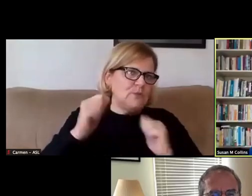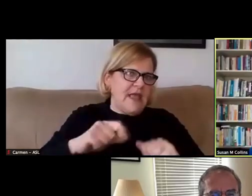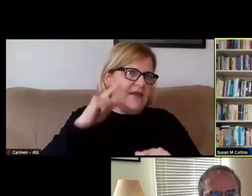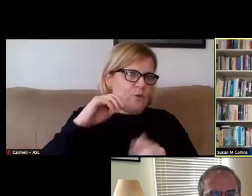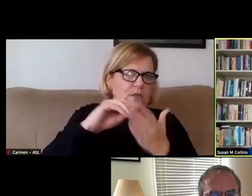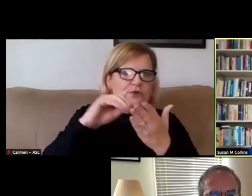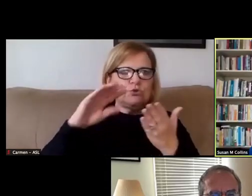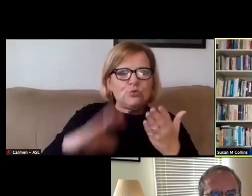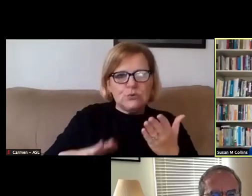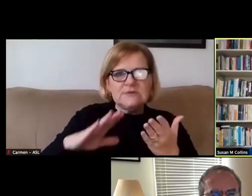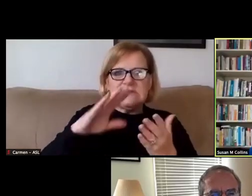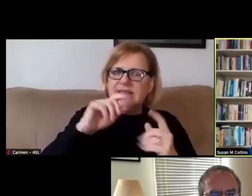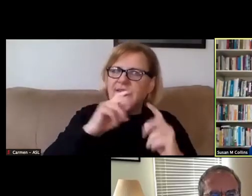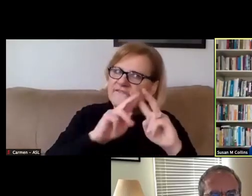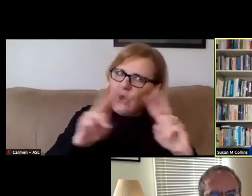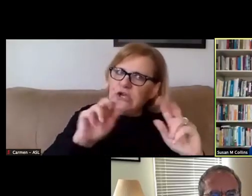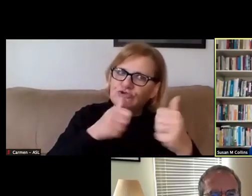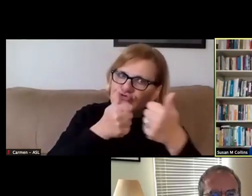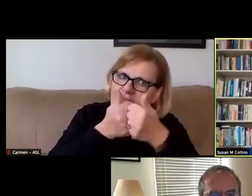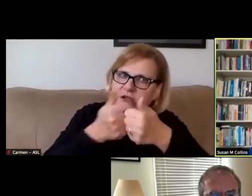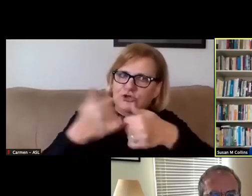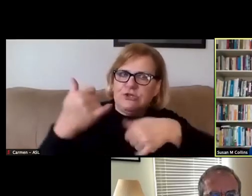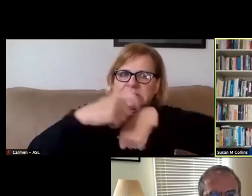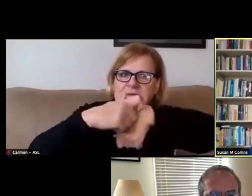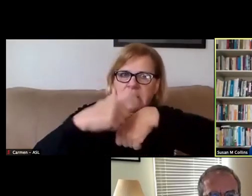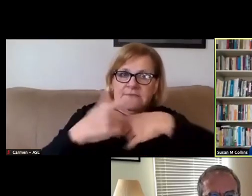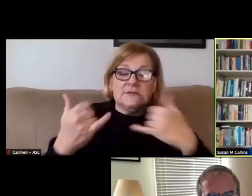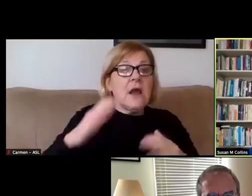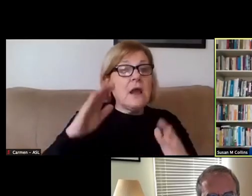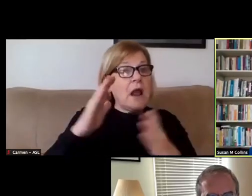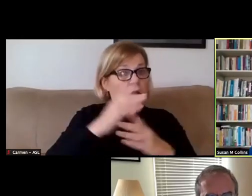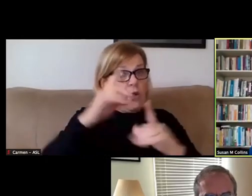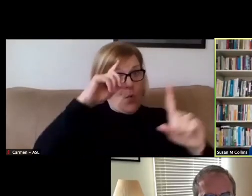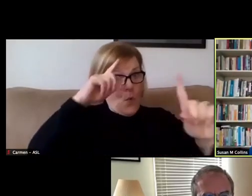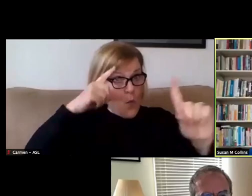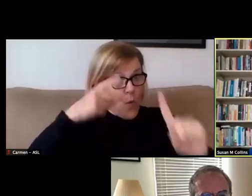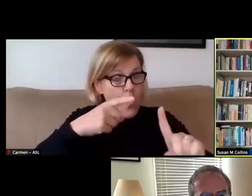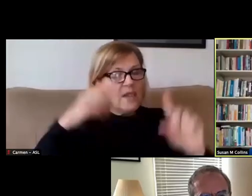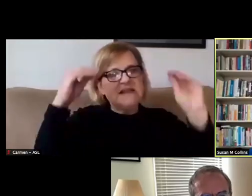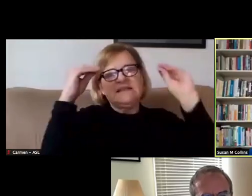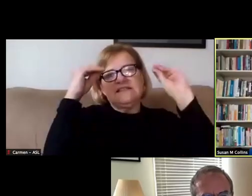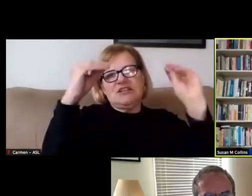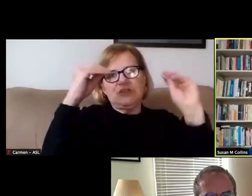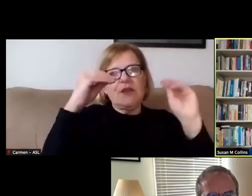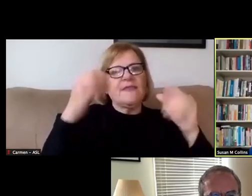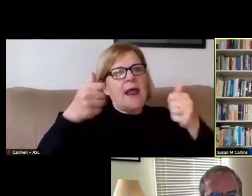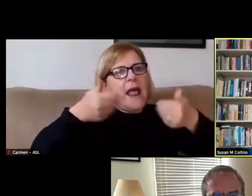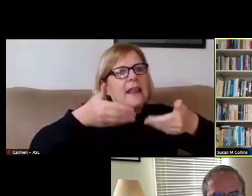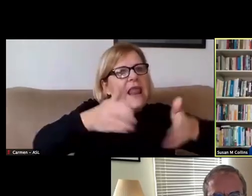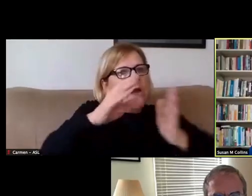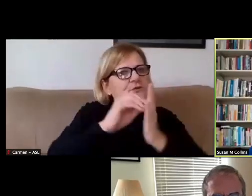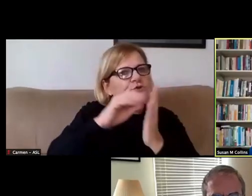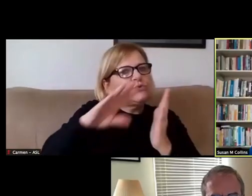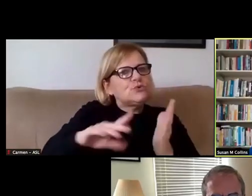given the very challenging context. Our shared goal continues to be teaching that enables our students to really dig deeply